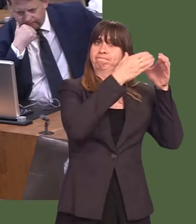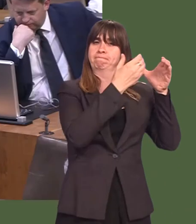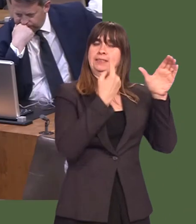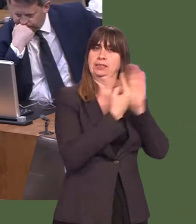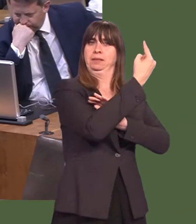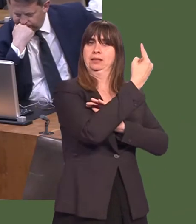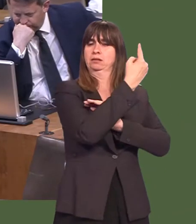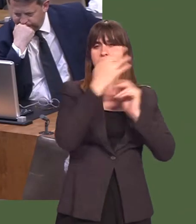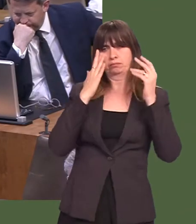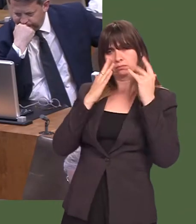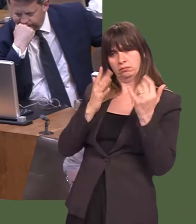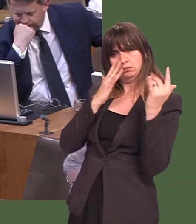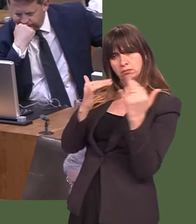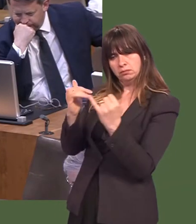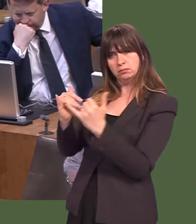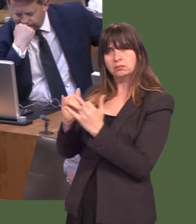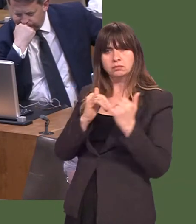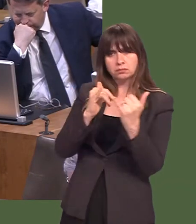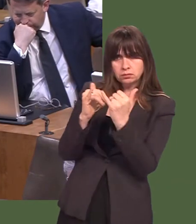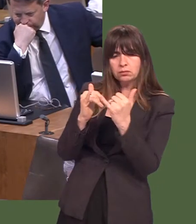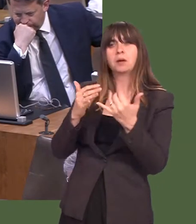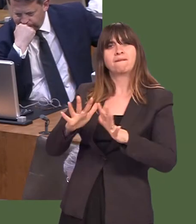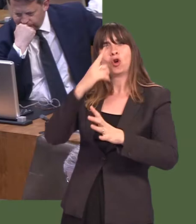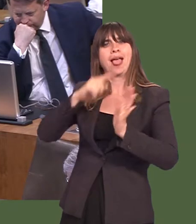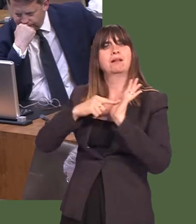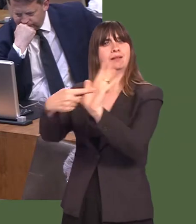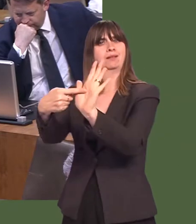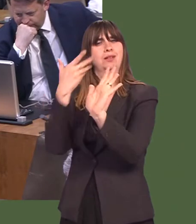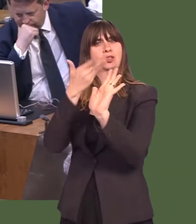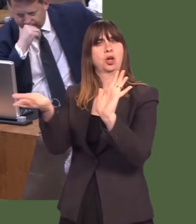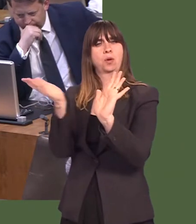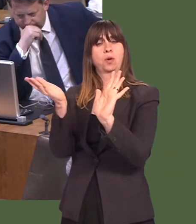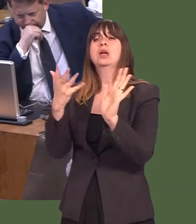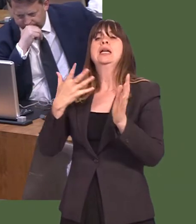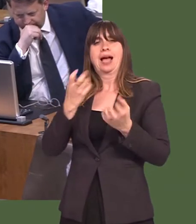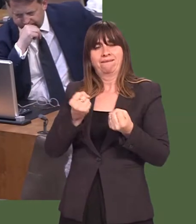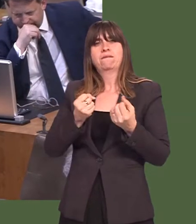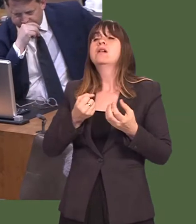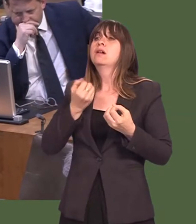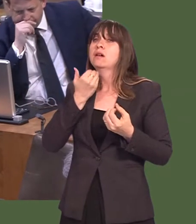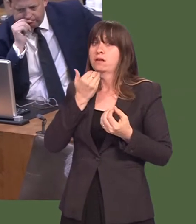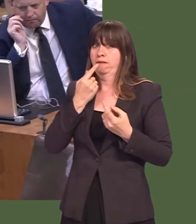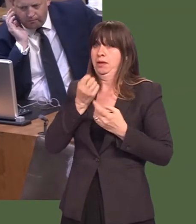the right time, consideration will be given to releasing the report. Itís important that as much information as possible is made available to those who have